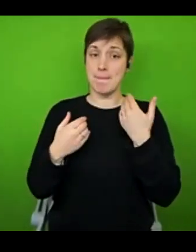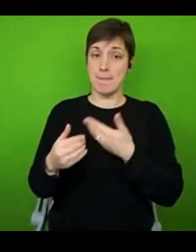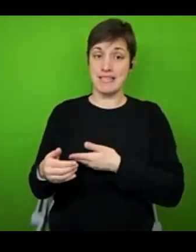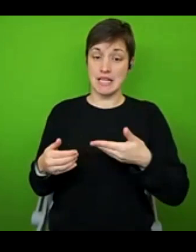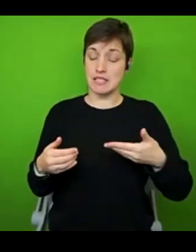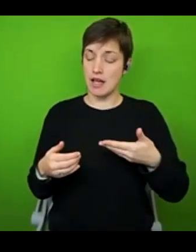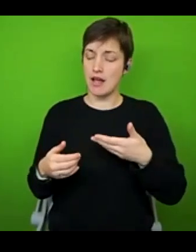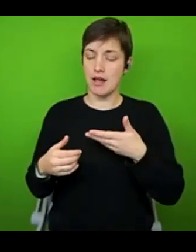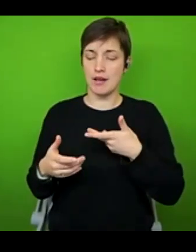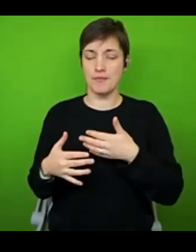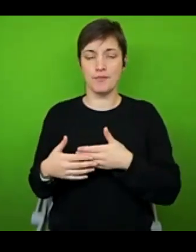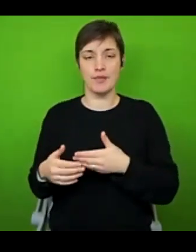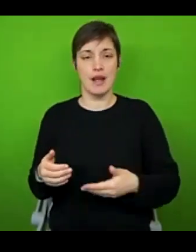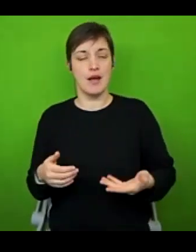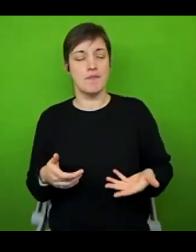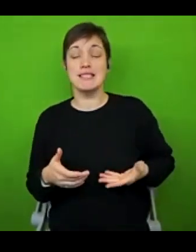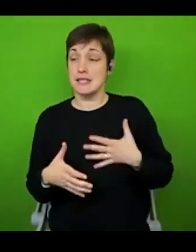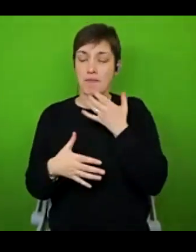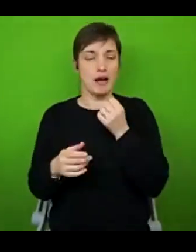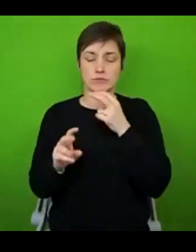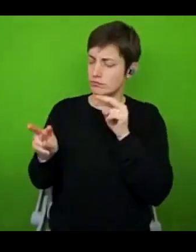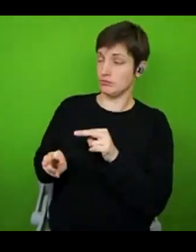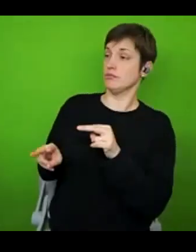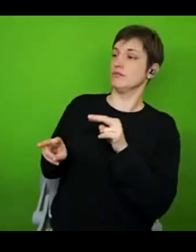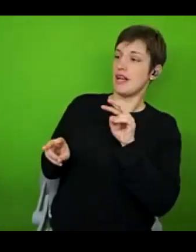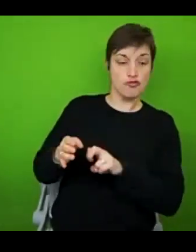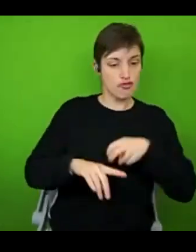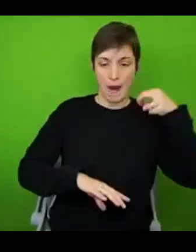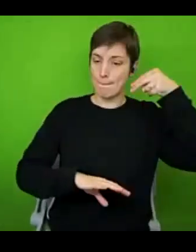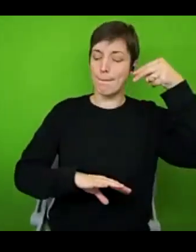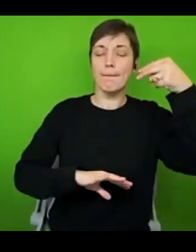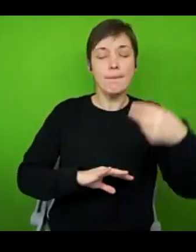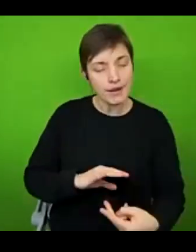fell over the pavement in front of him. So you do have to you do have to find the funny side of it. It is there,